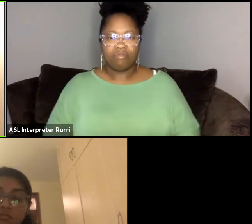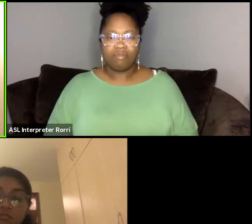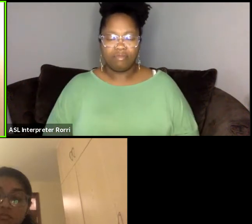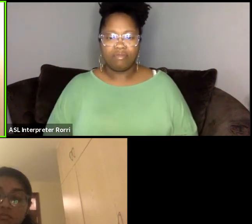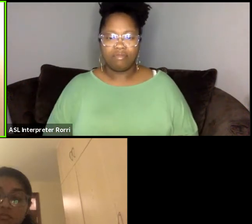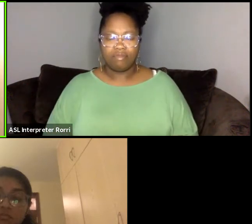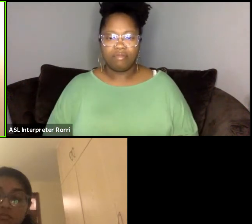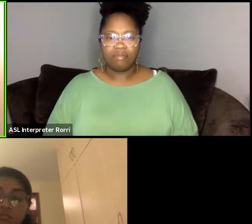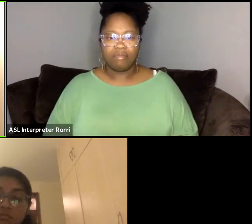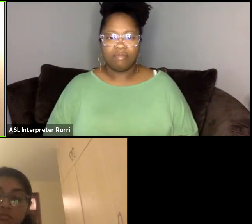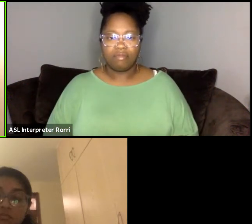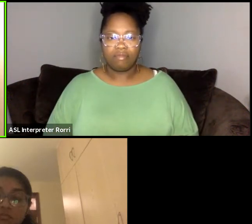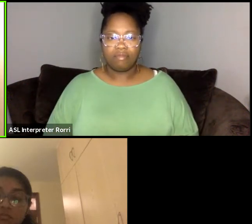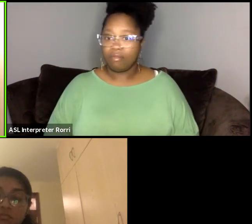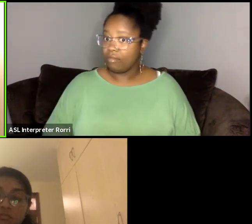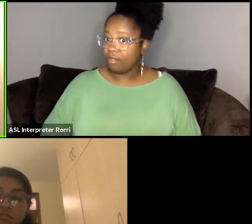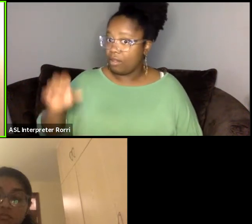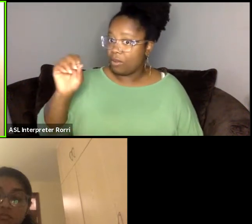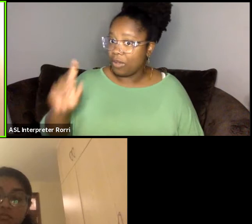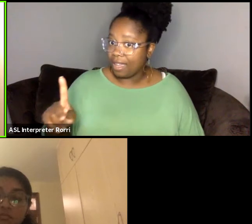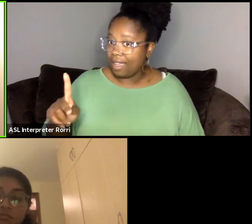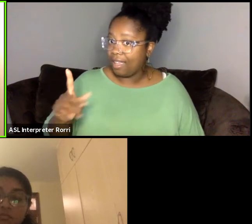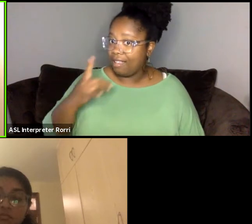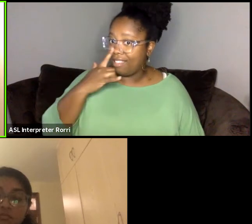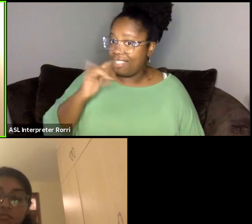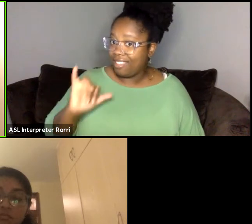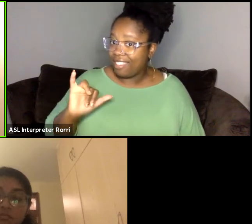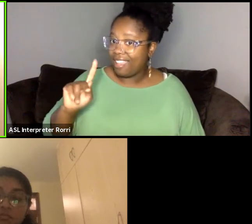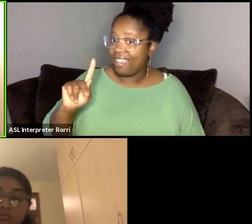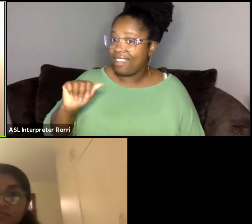Okay, so it looks like Karishma, you may be frozen.